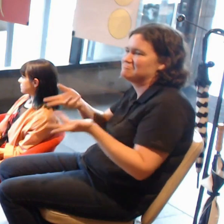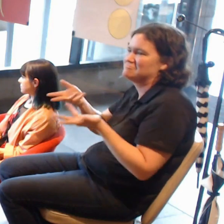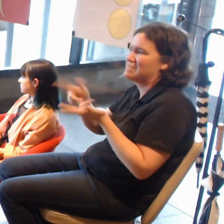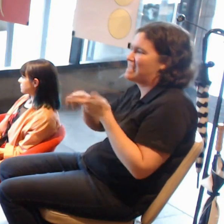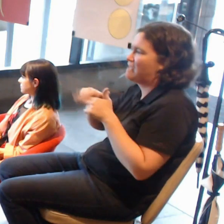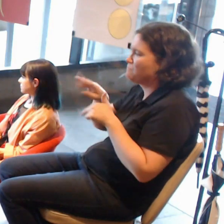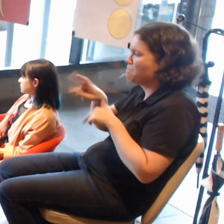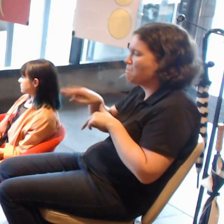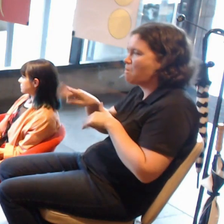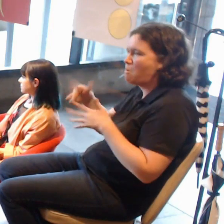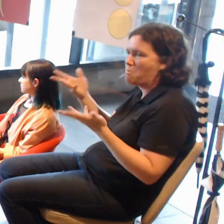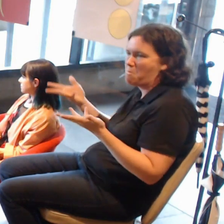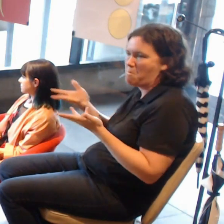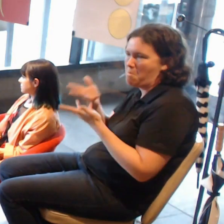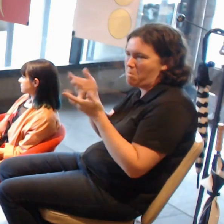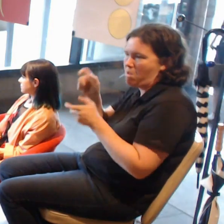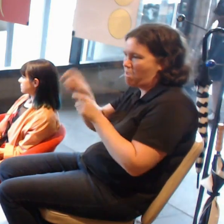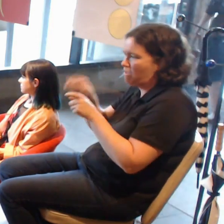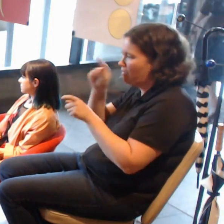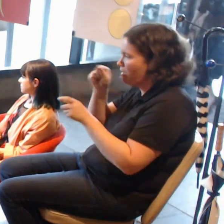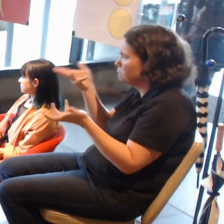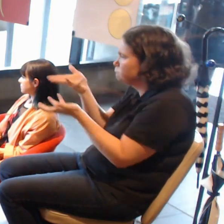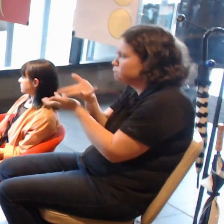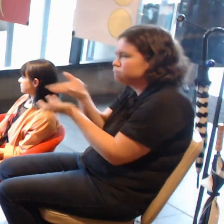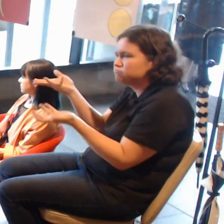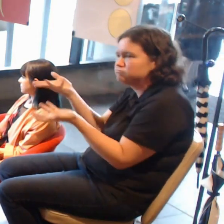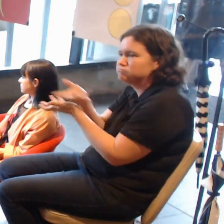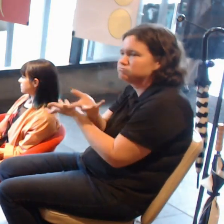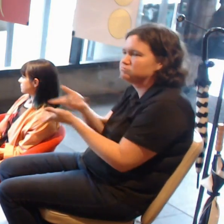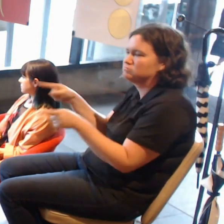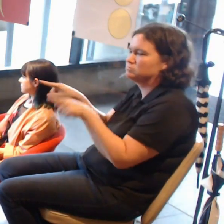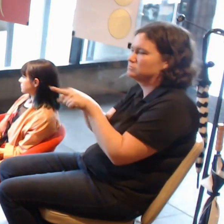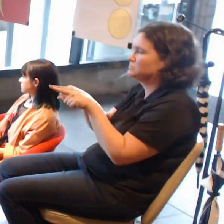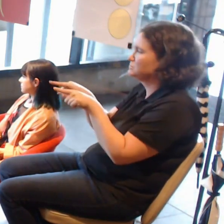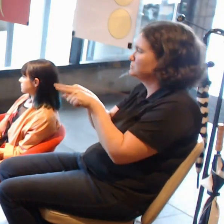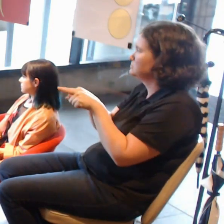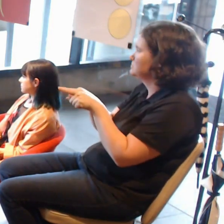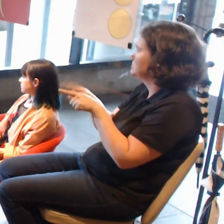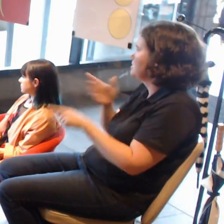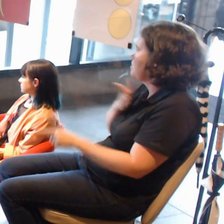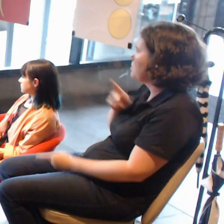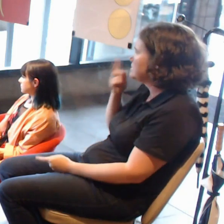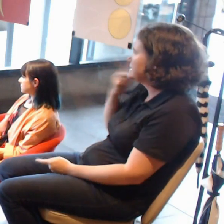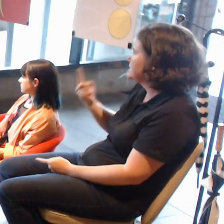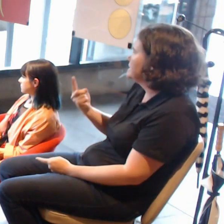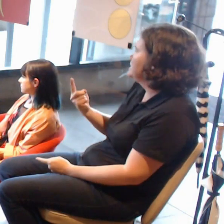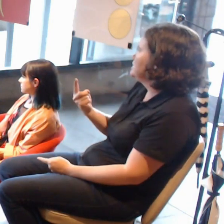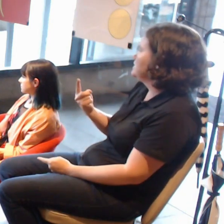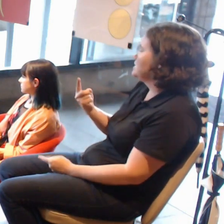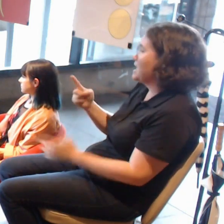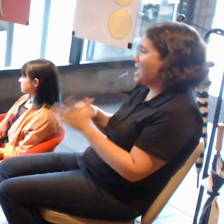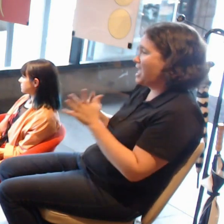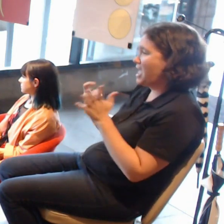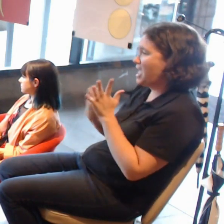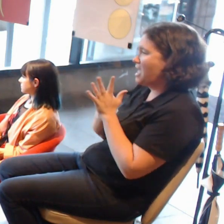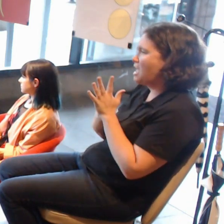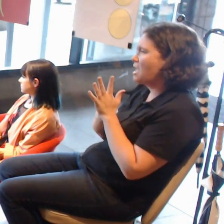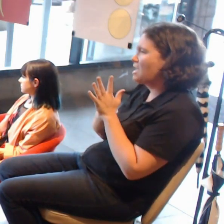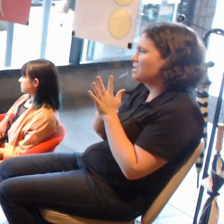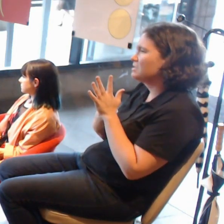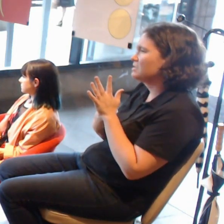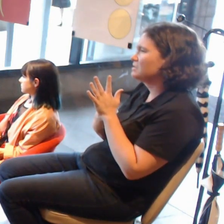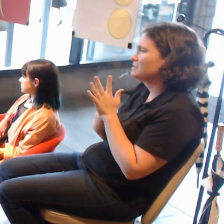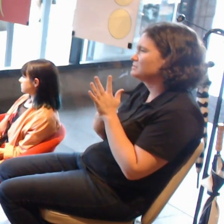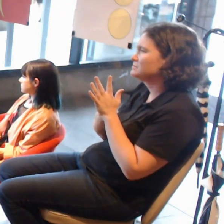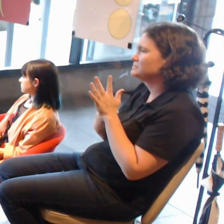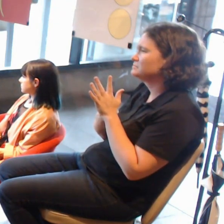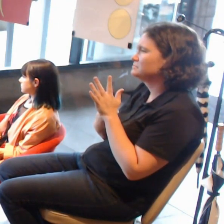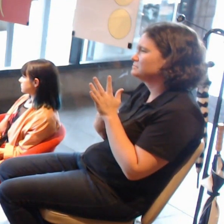I would really love to see AR becoming a much longer experience,